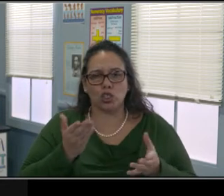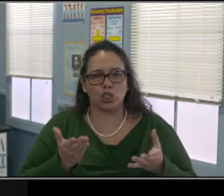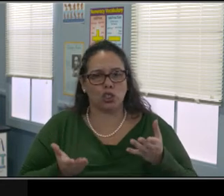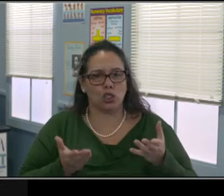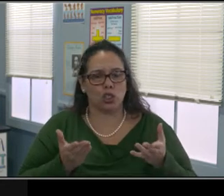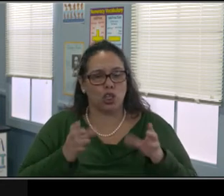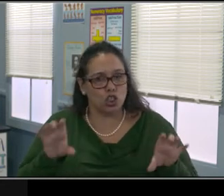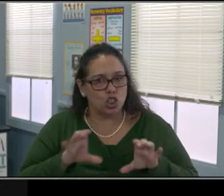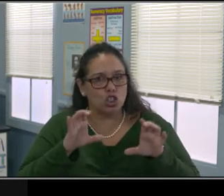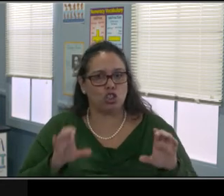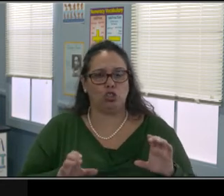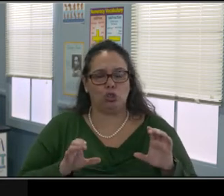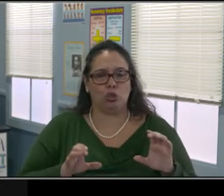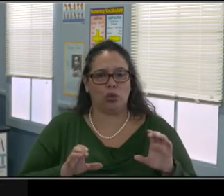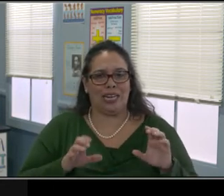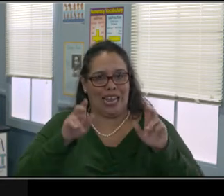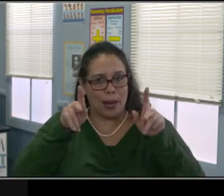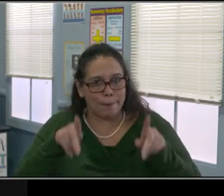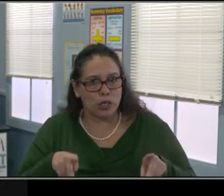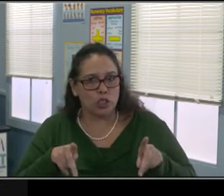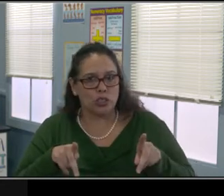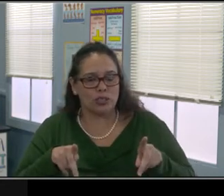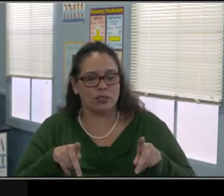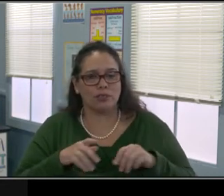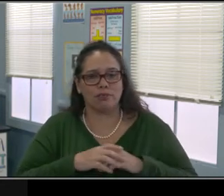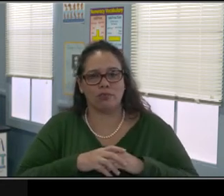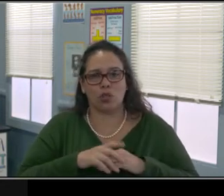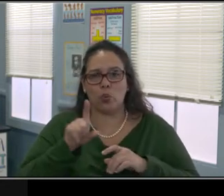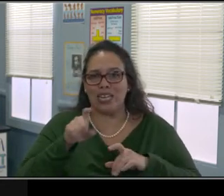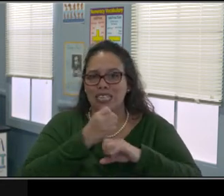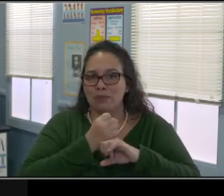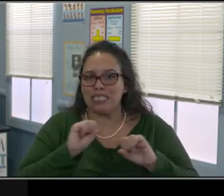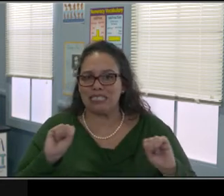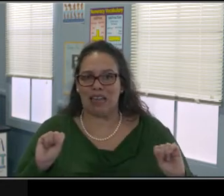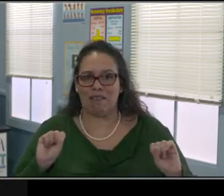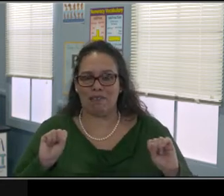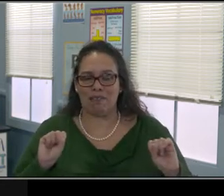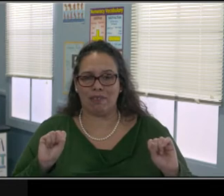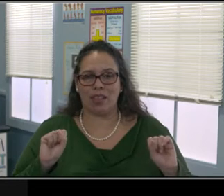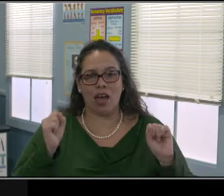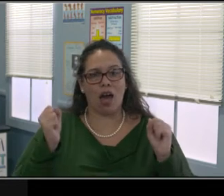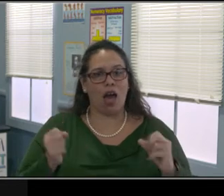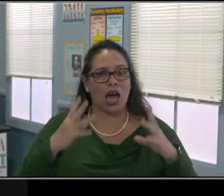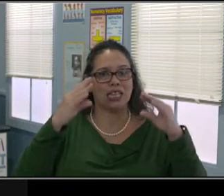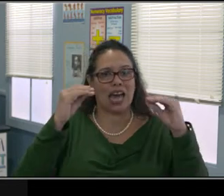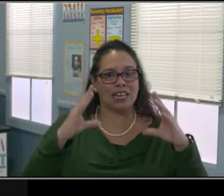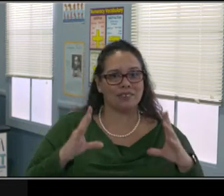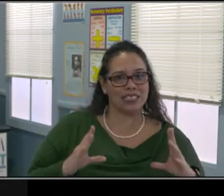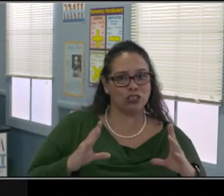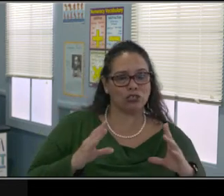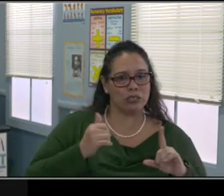"This is what I was doing in the classroom. This is what you can do. Do you think you can handle it?" So again, you have aids,